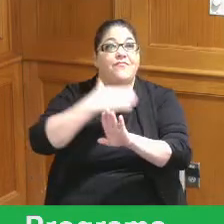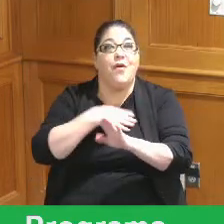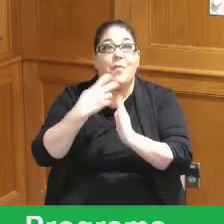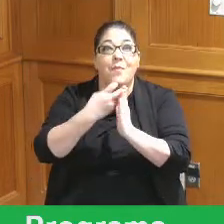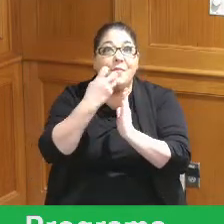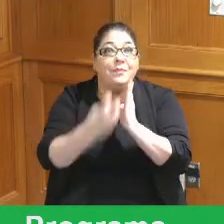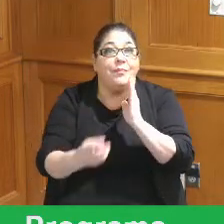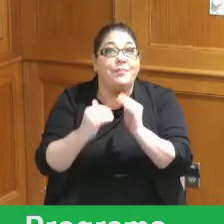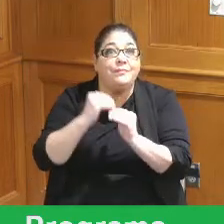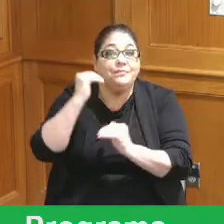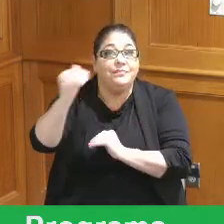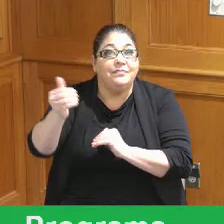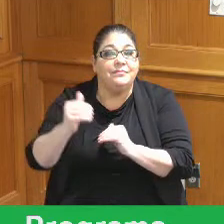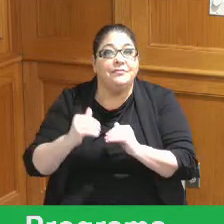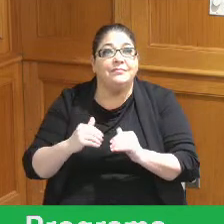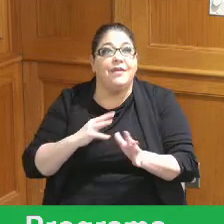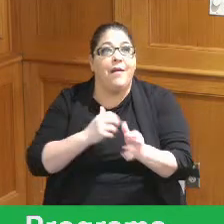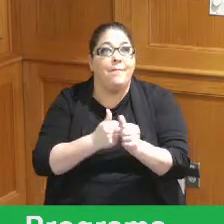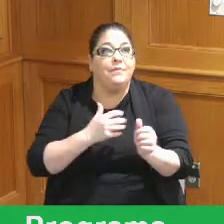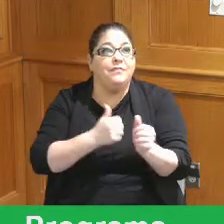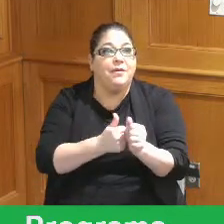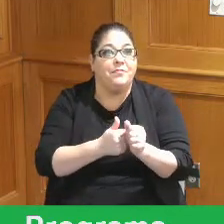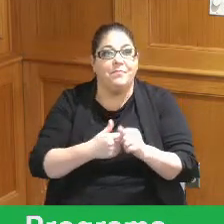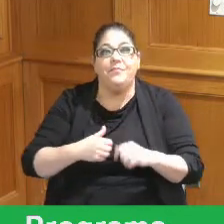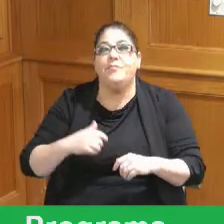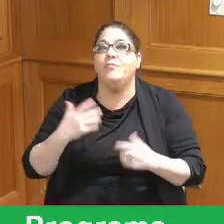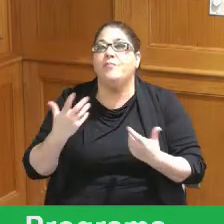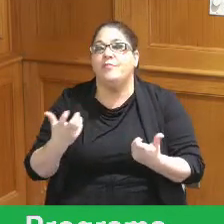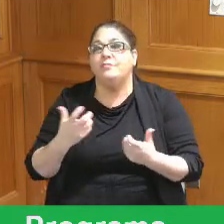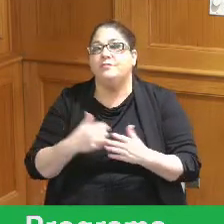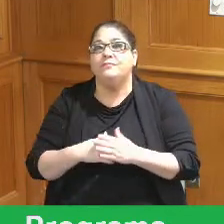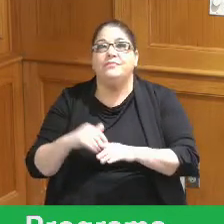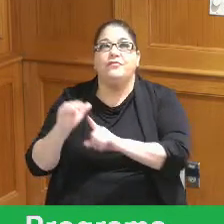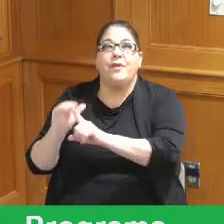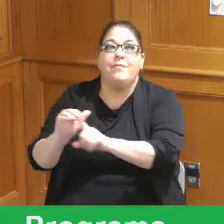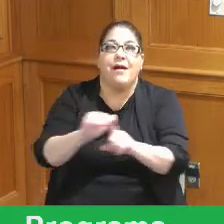the Plan update I want to just give you a quick reminder of a few of things that our office does